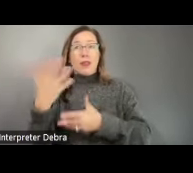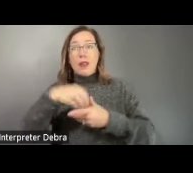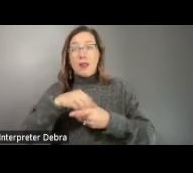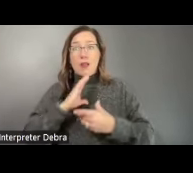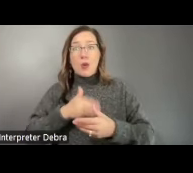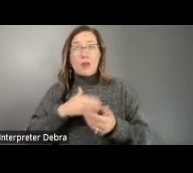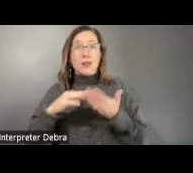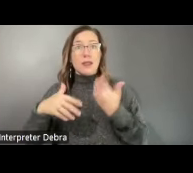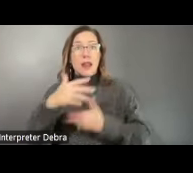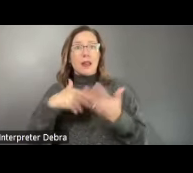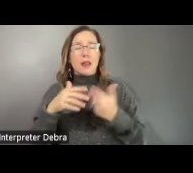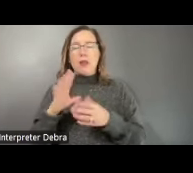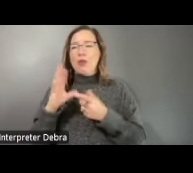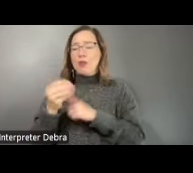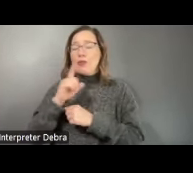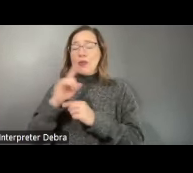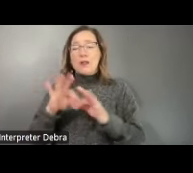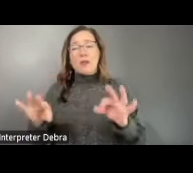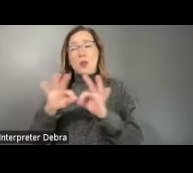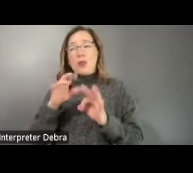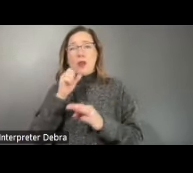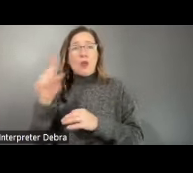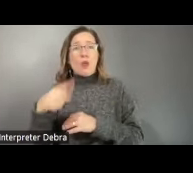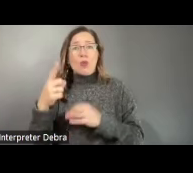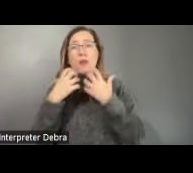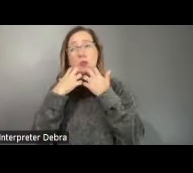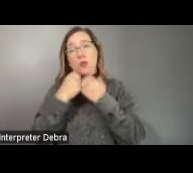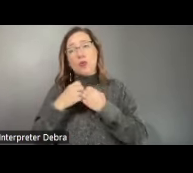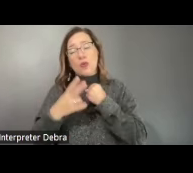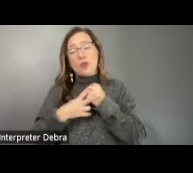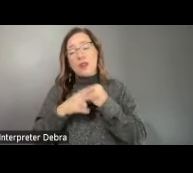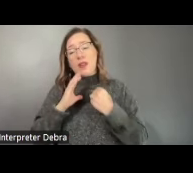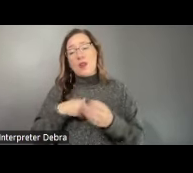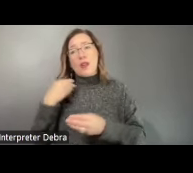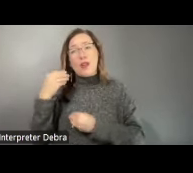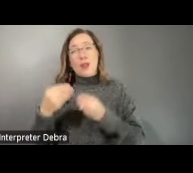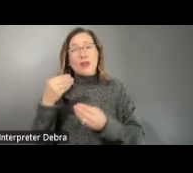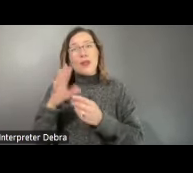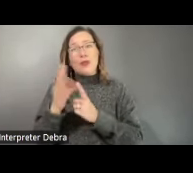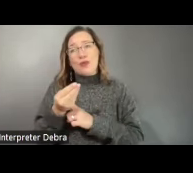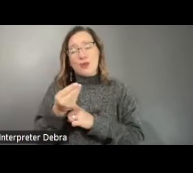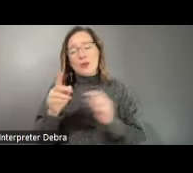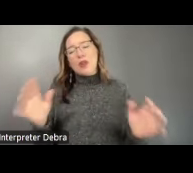culture is essential not only for preserving our heritage, but also for nurturing a vibrant,